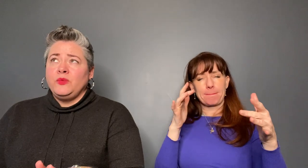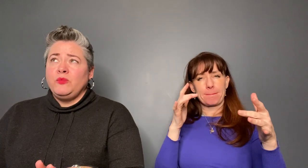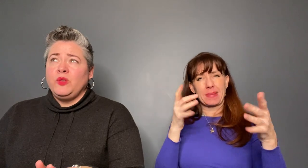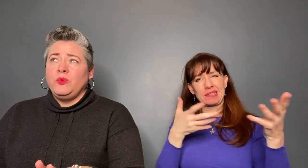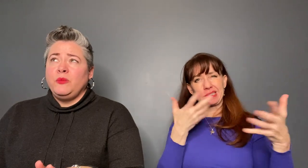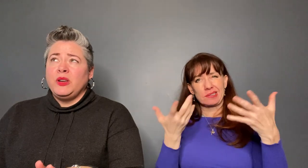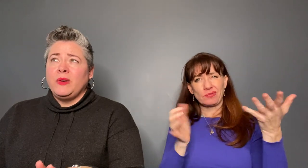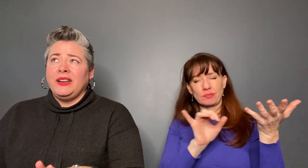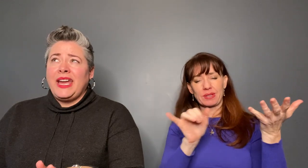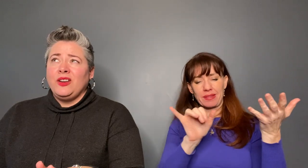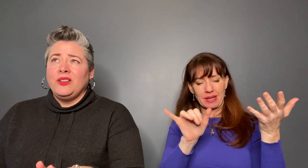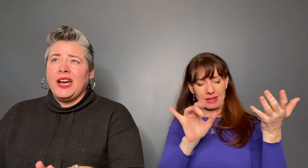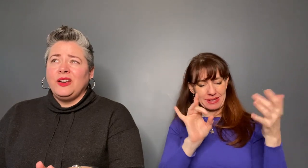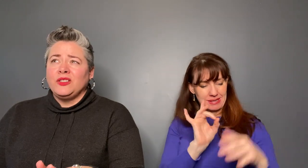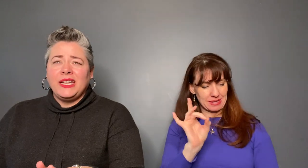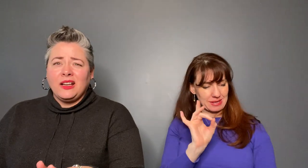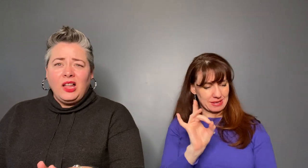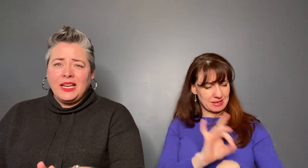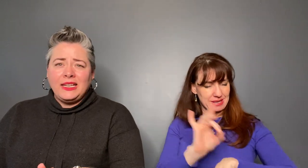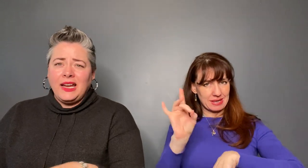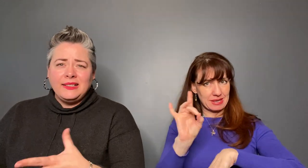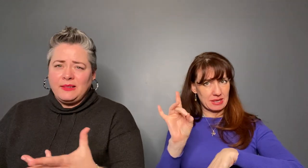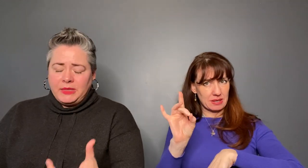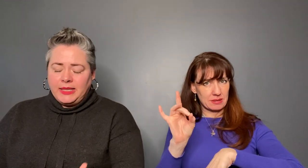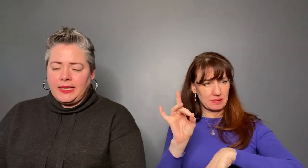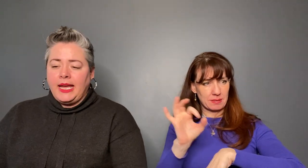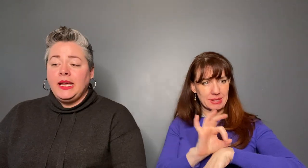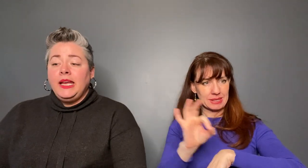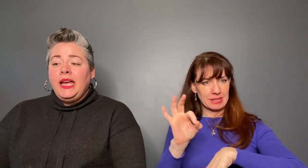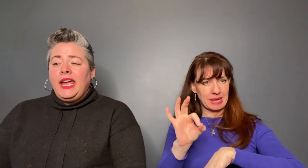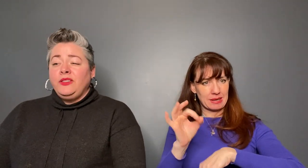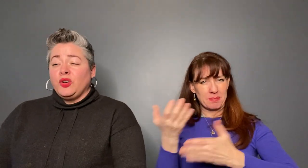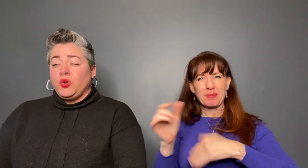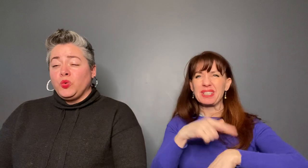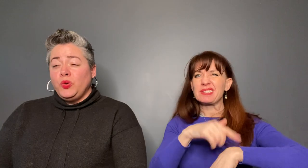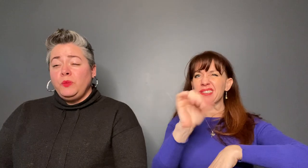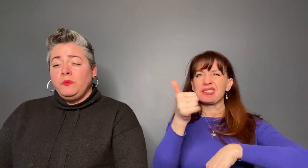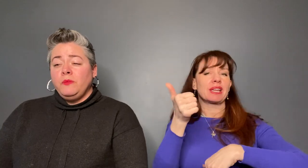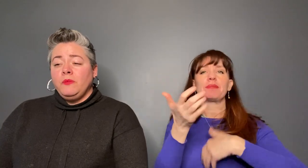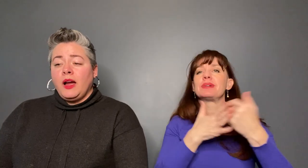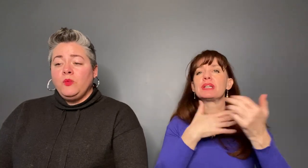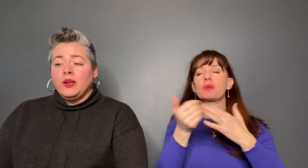would have been around eight or nine or 10 o'clock at night, something like that. Our group, I want to say, was